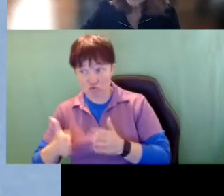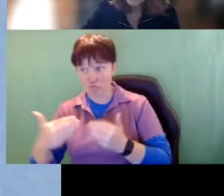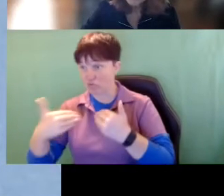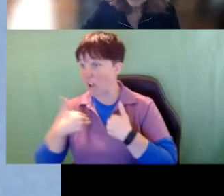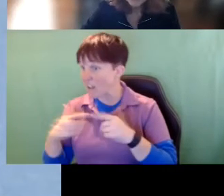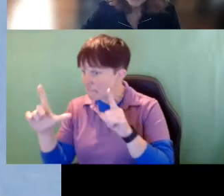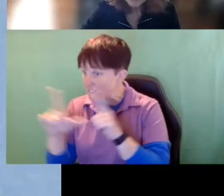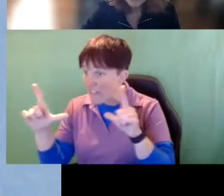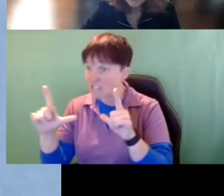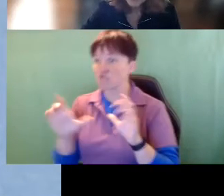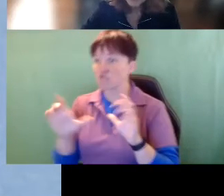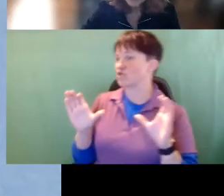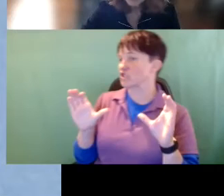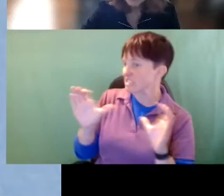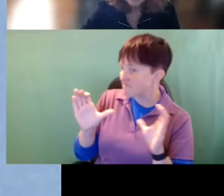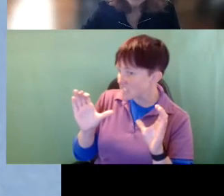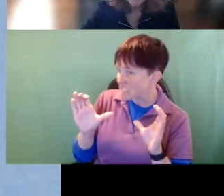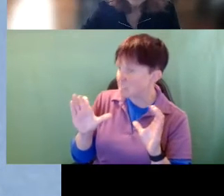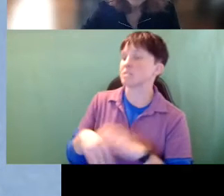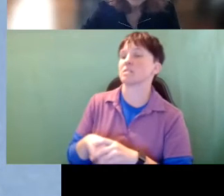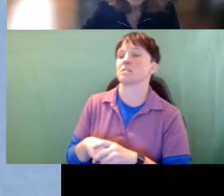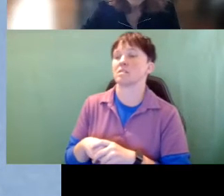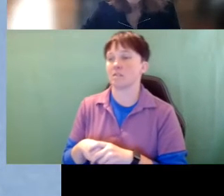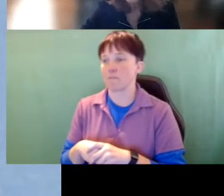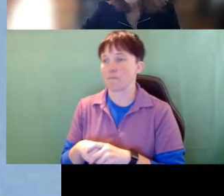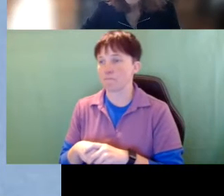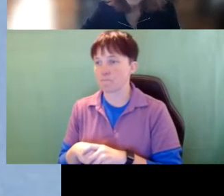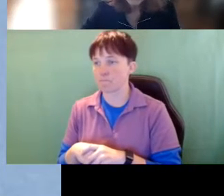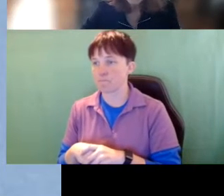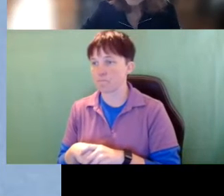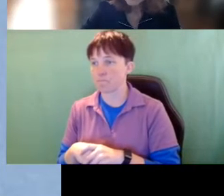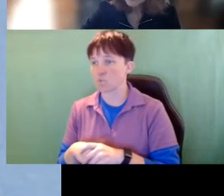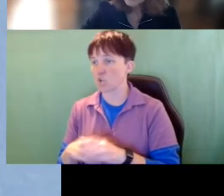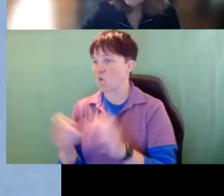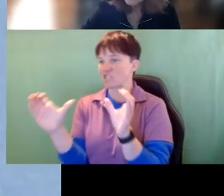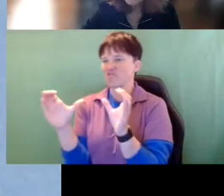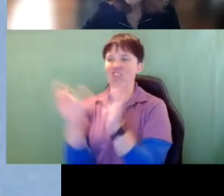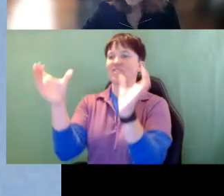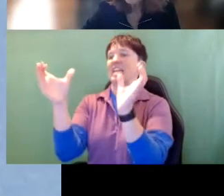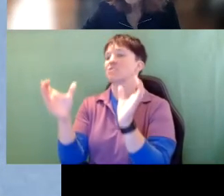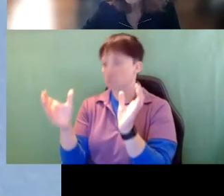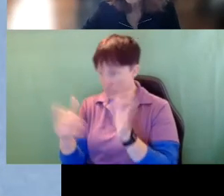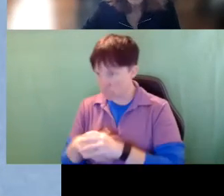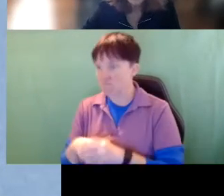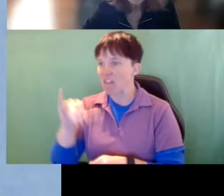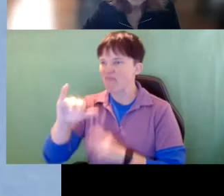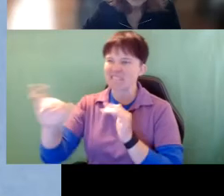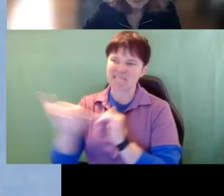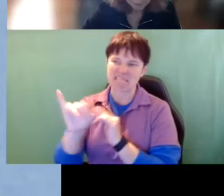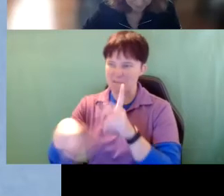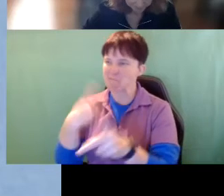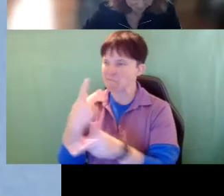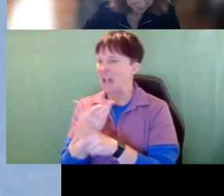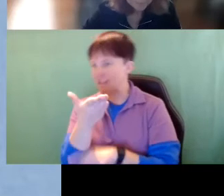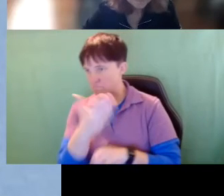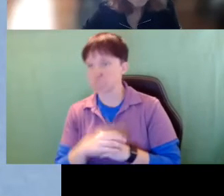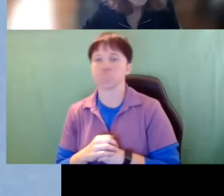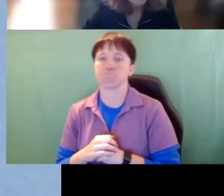or certificate or a certification that’s the same type of pathway here